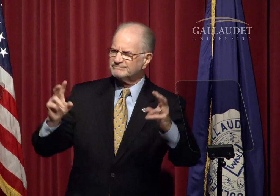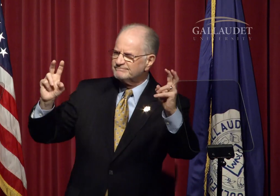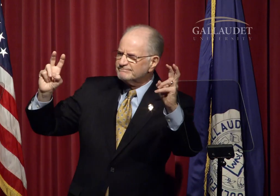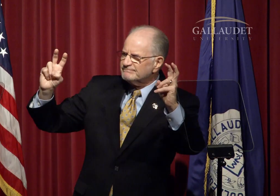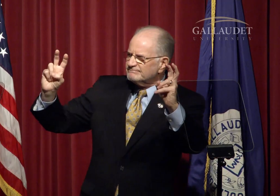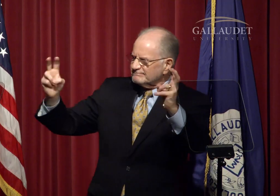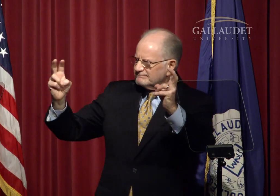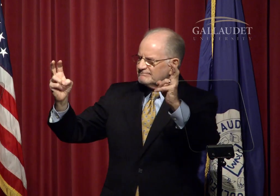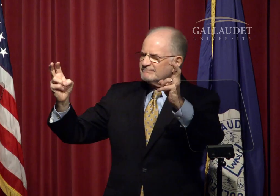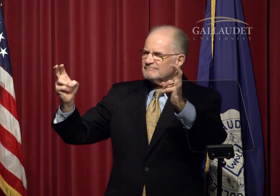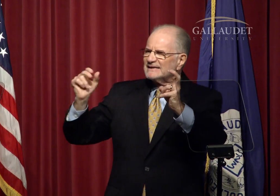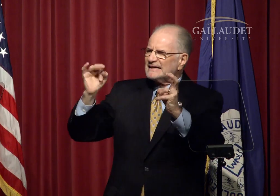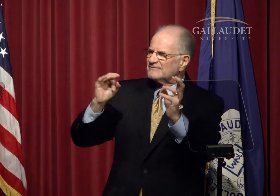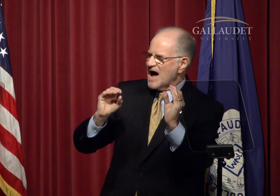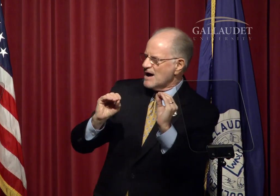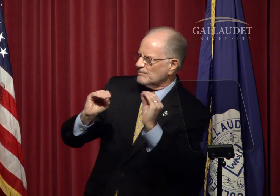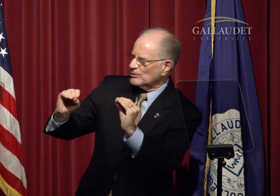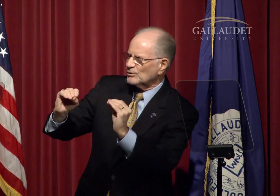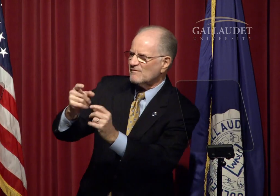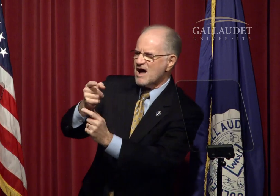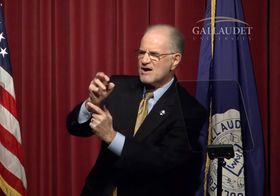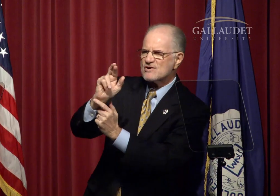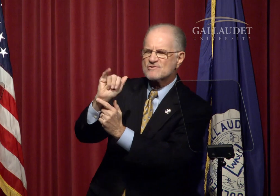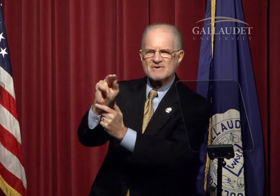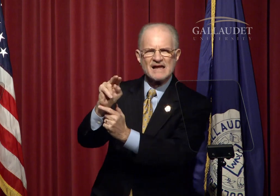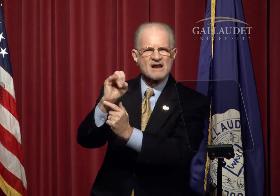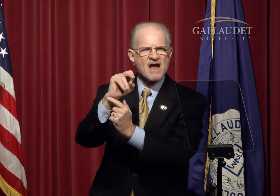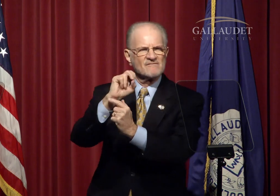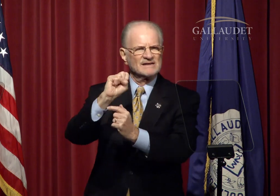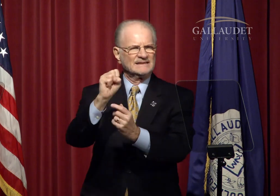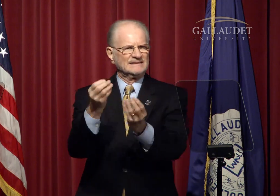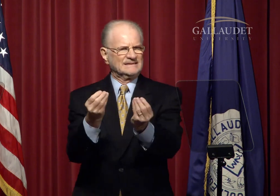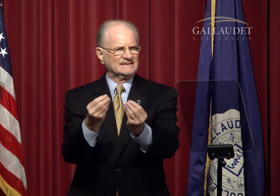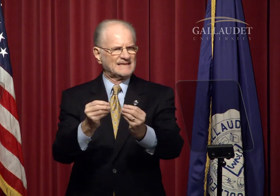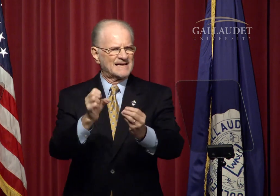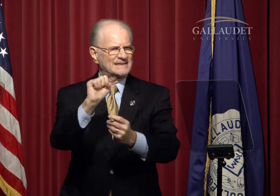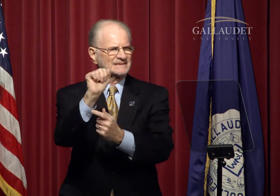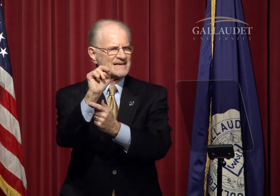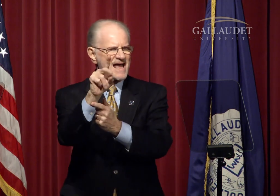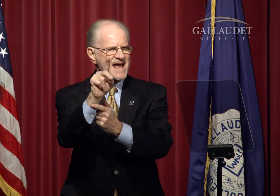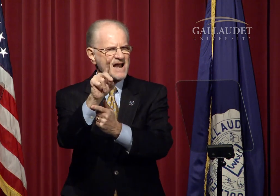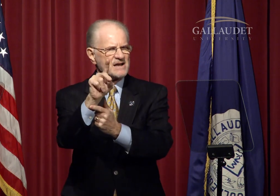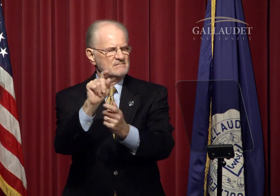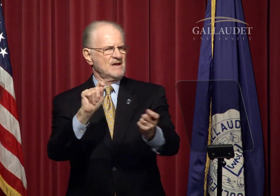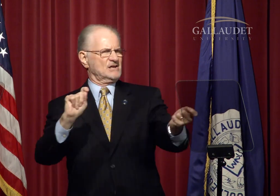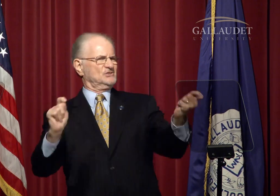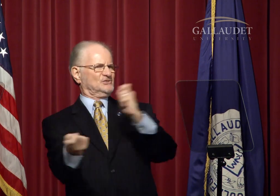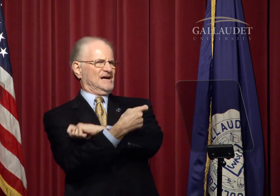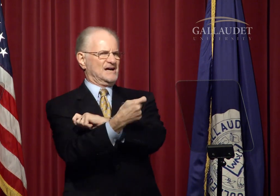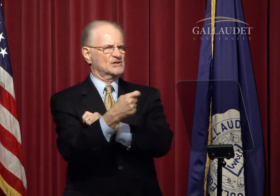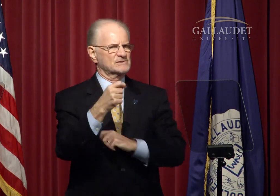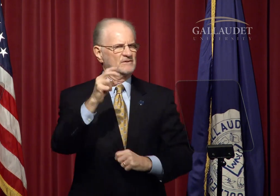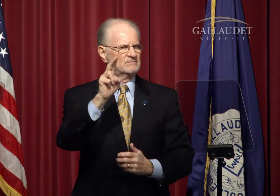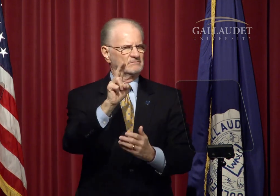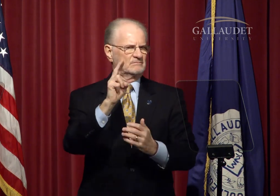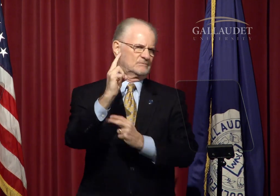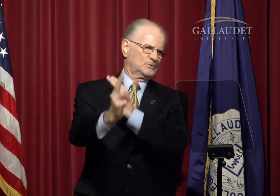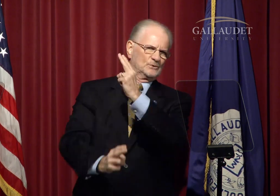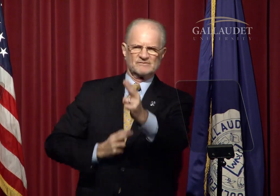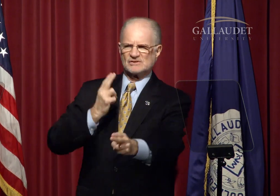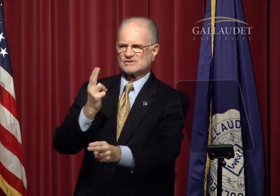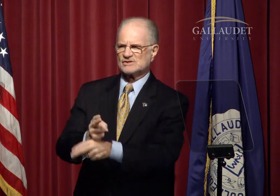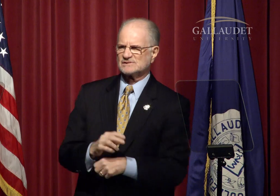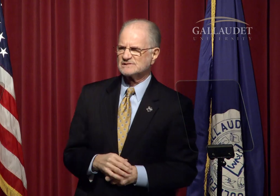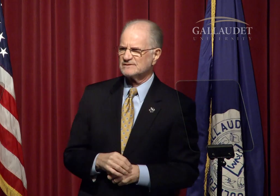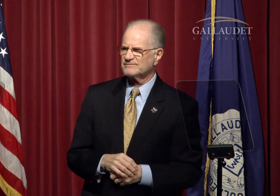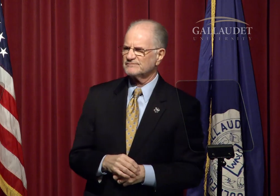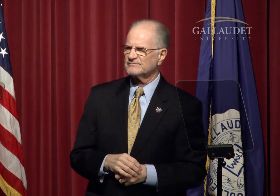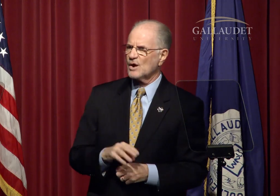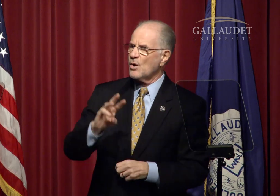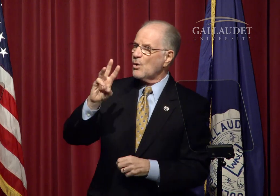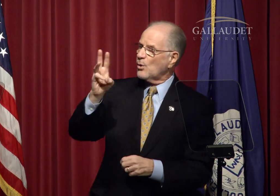"If I move a grain of sand, I change the universe."